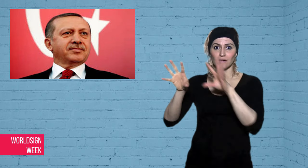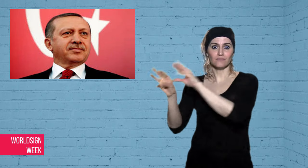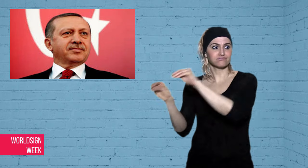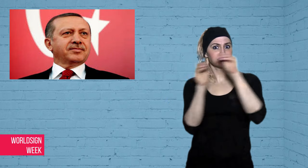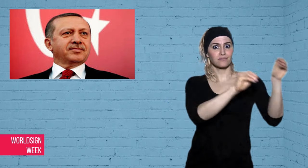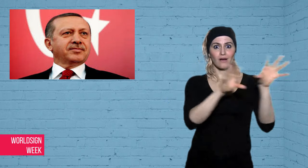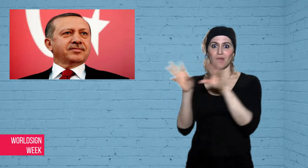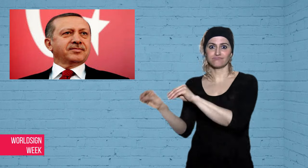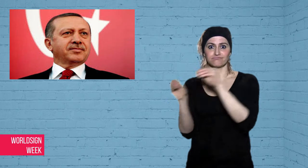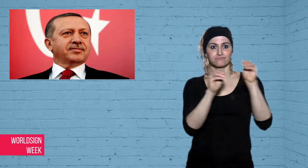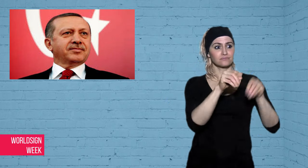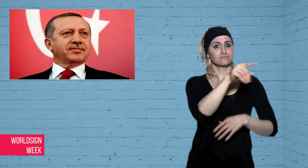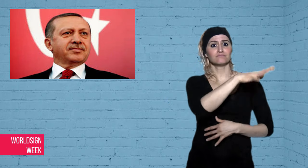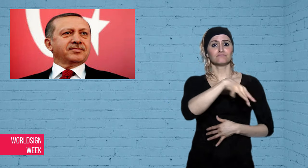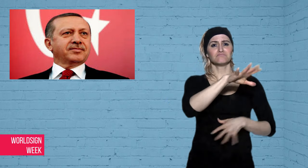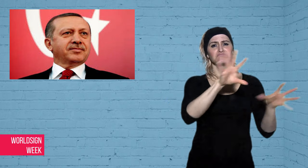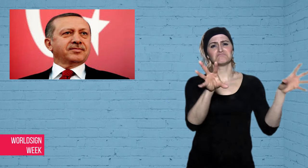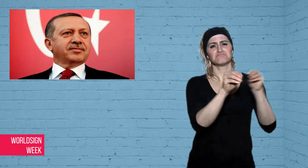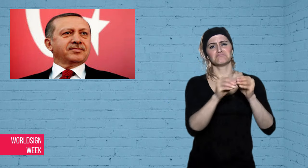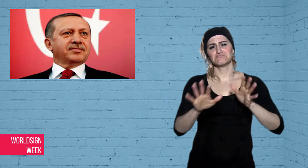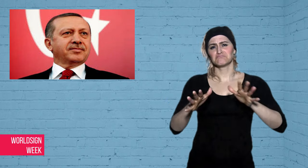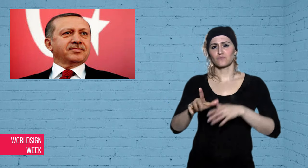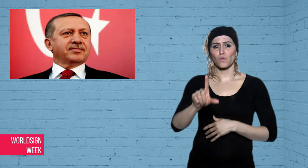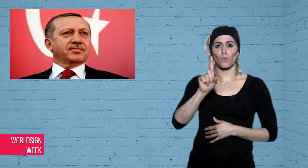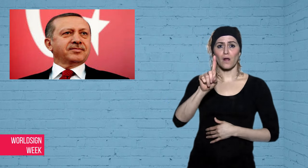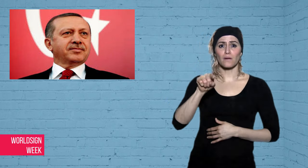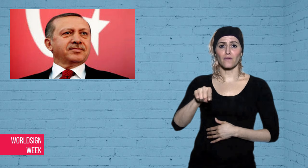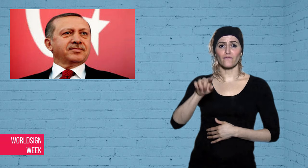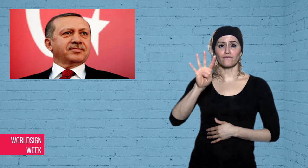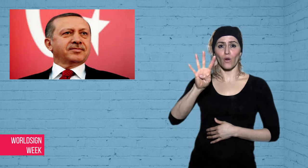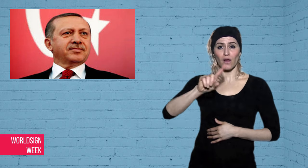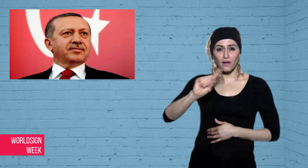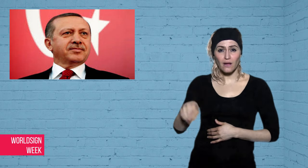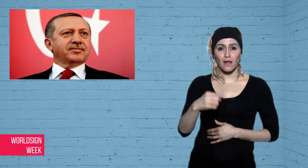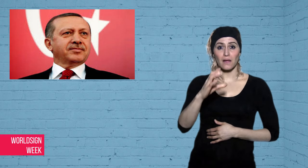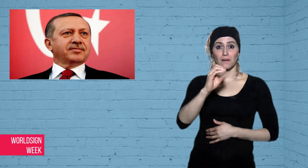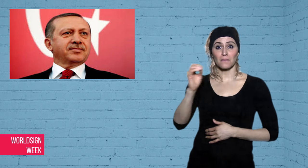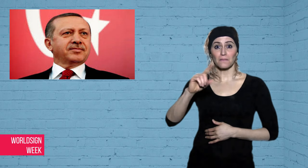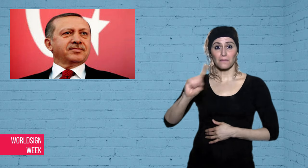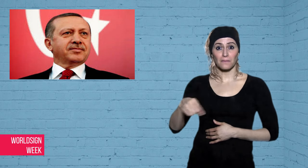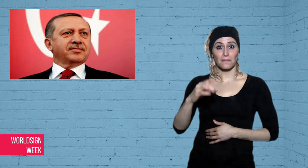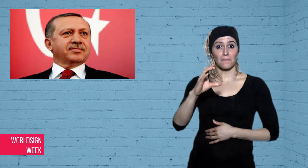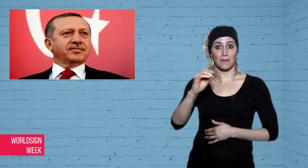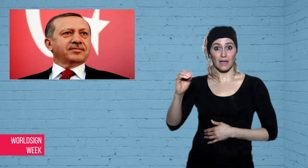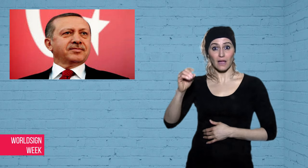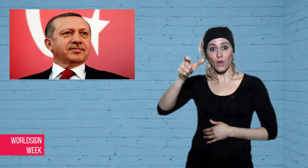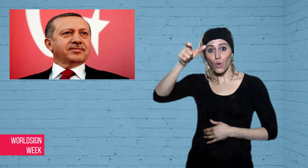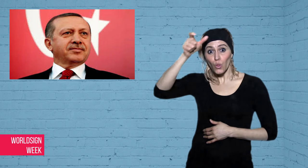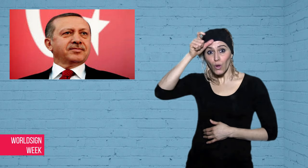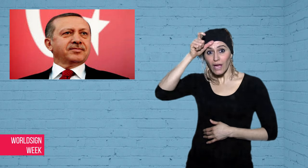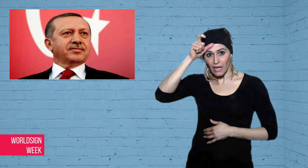Turks live in the country and can vote